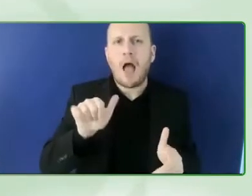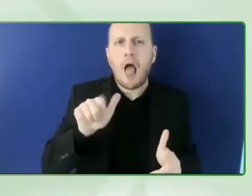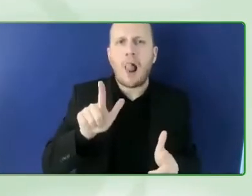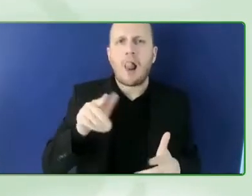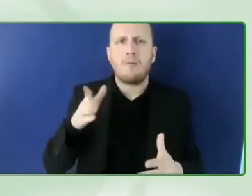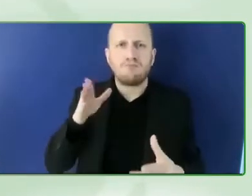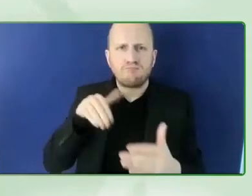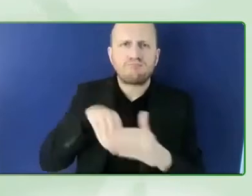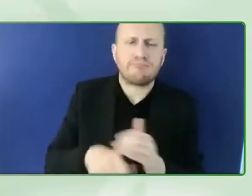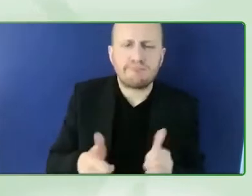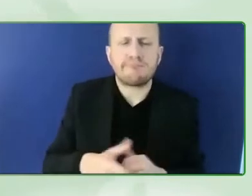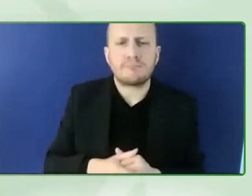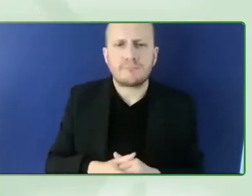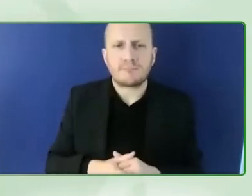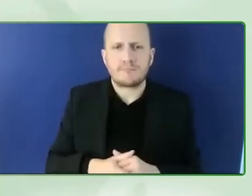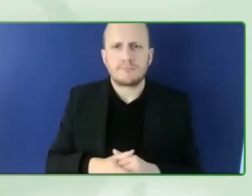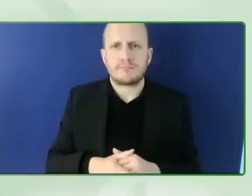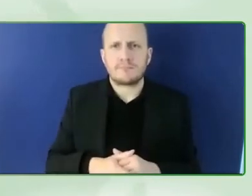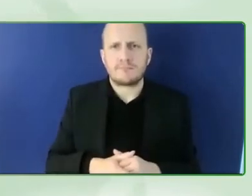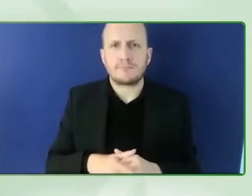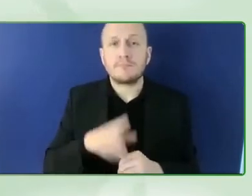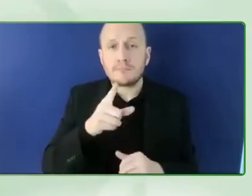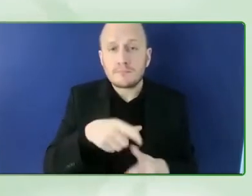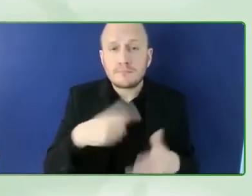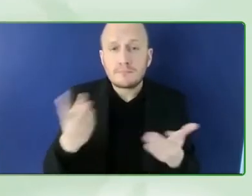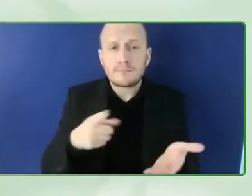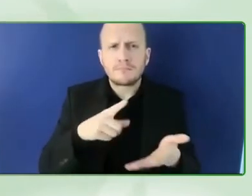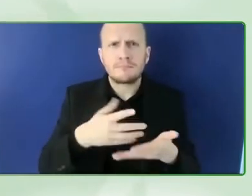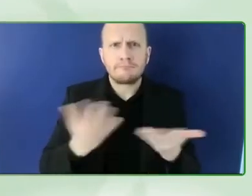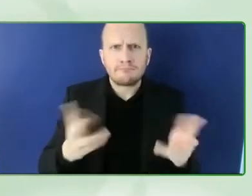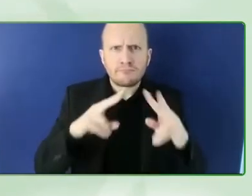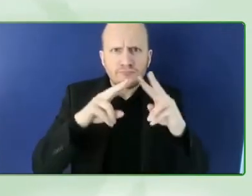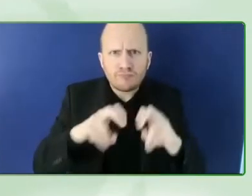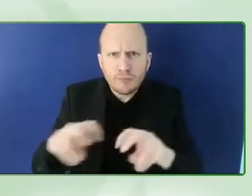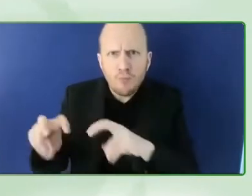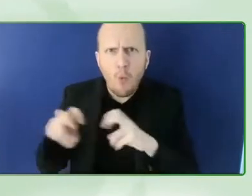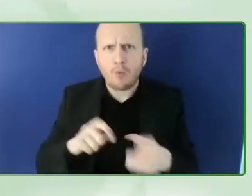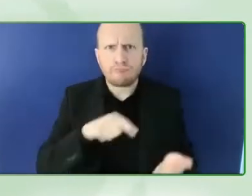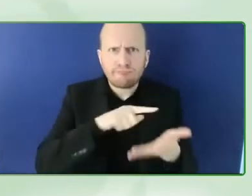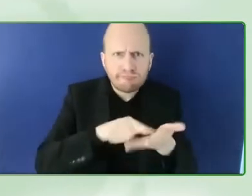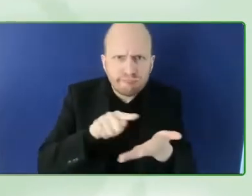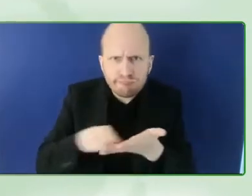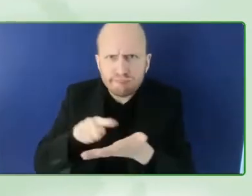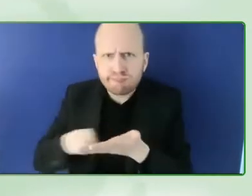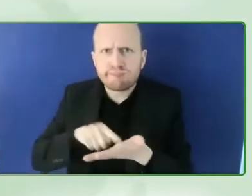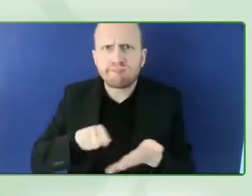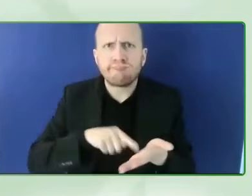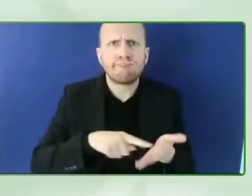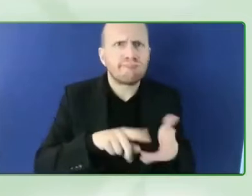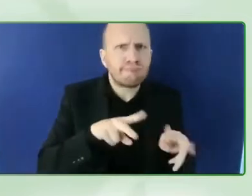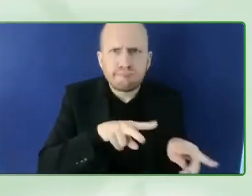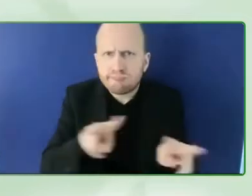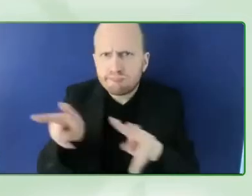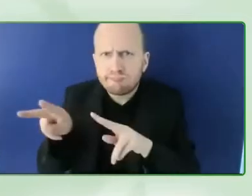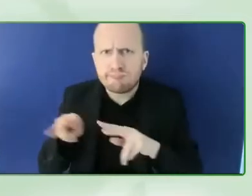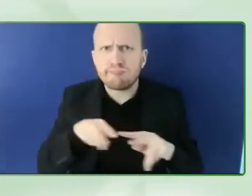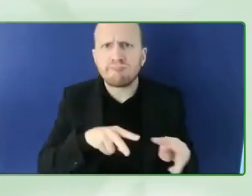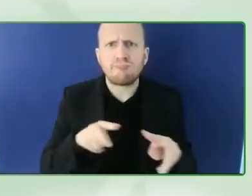research are many areas that we looking forward in the future to uh to tackle one of them